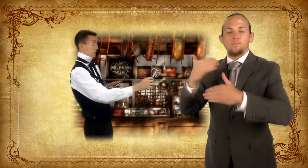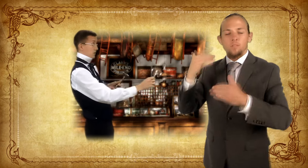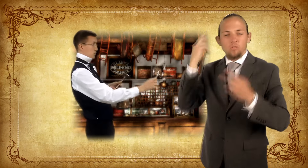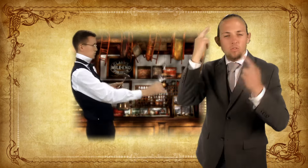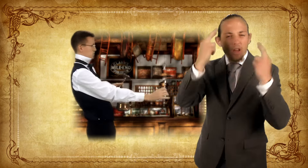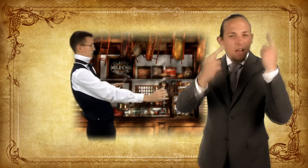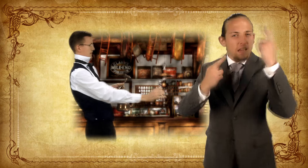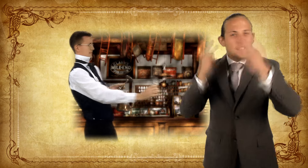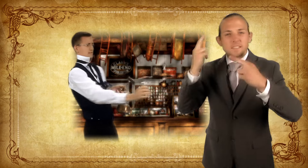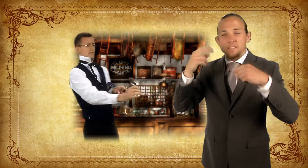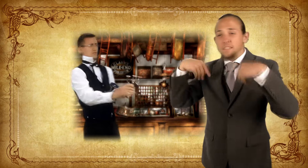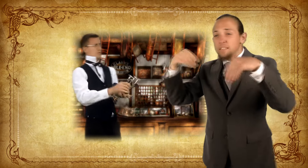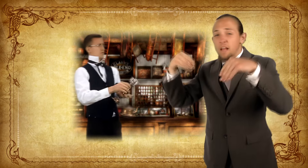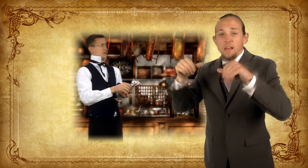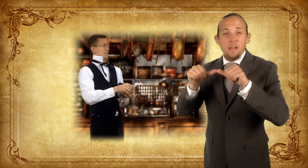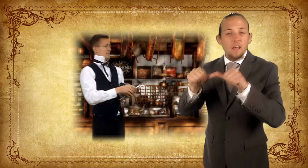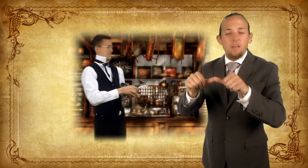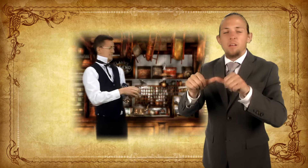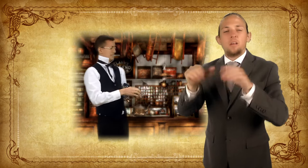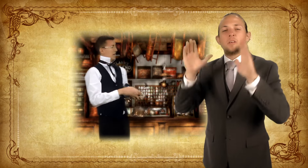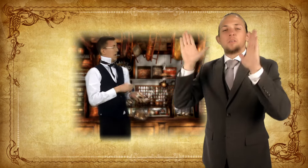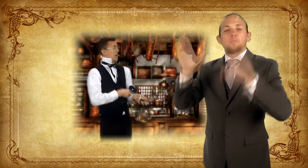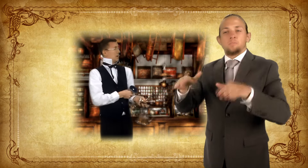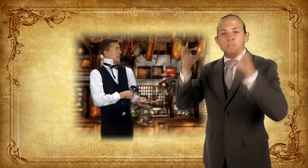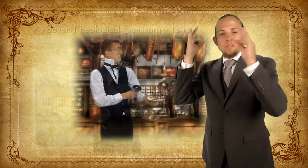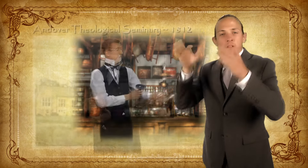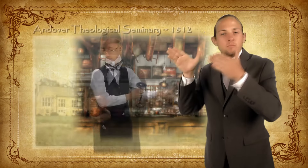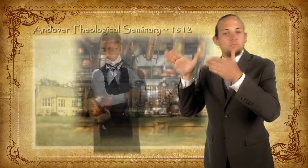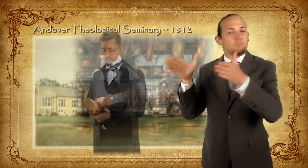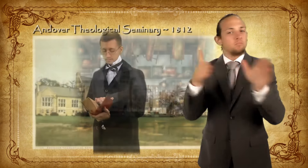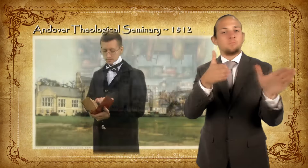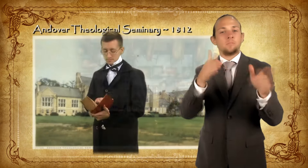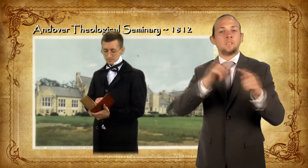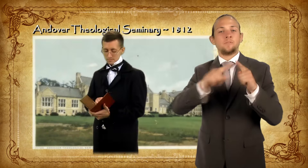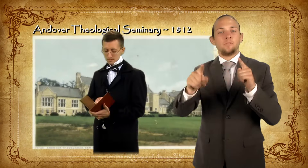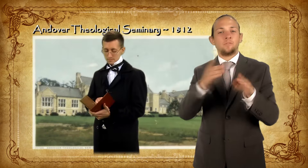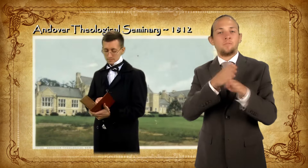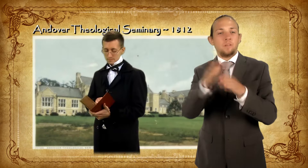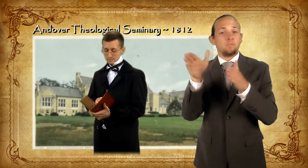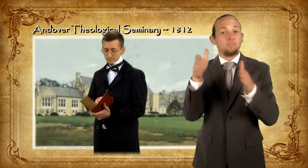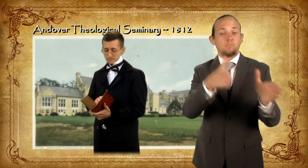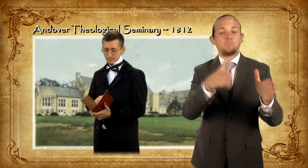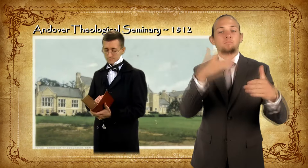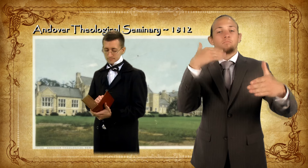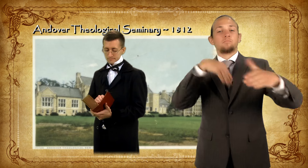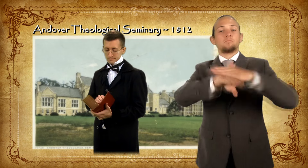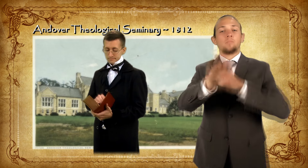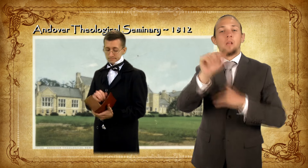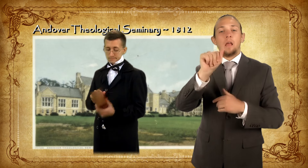that he could not continue in that career. He changed his path once again